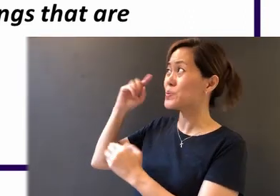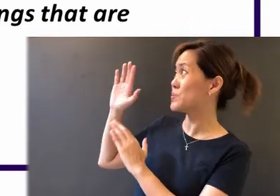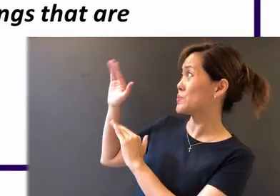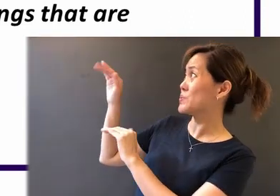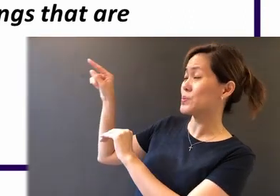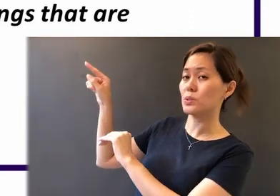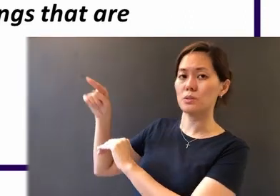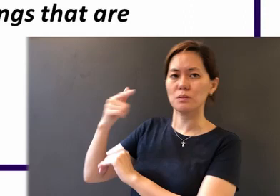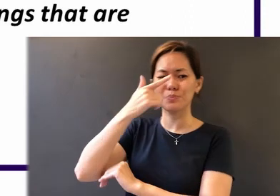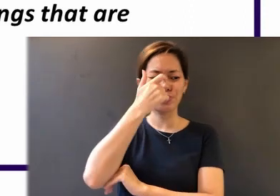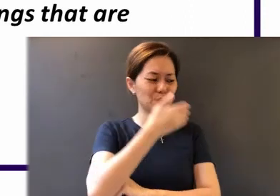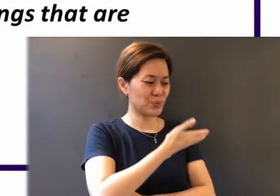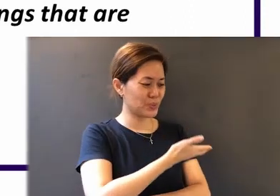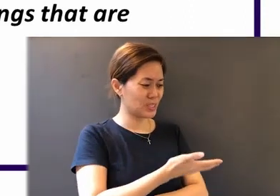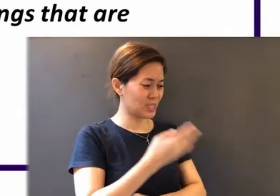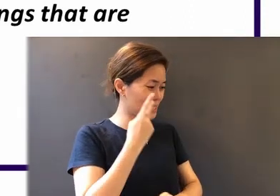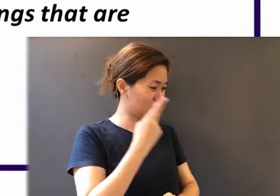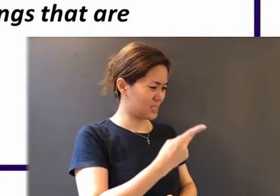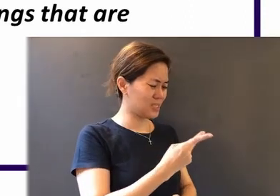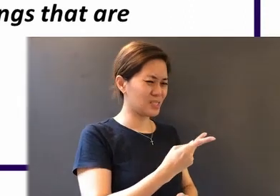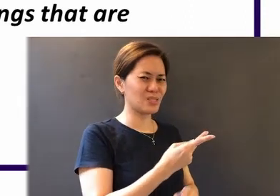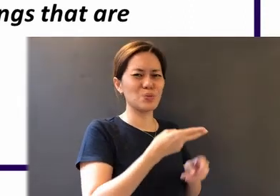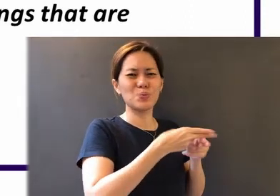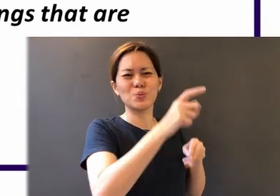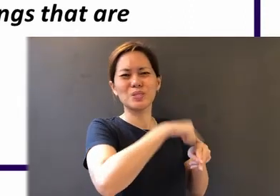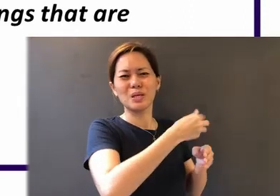For the things that are seen are transient,